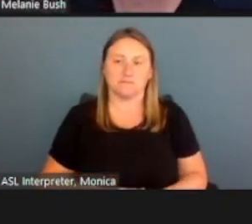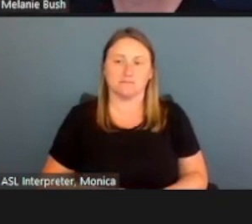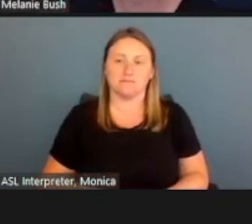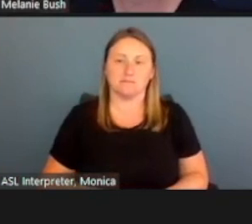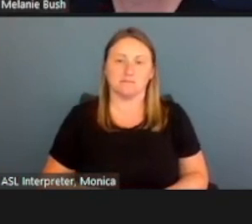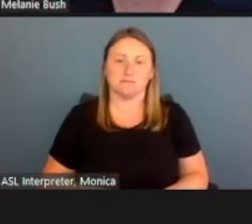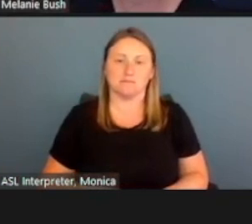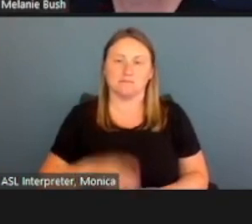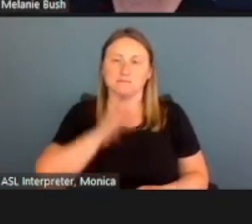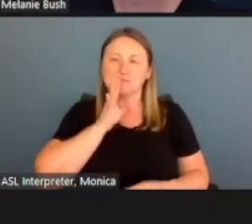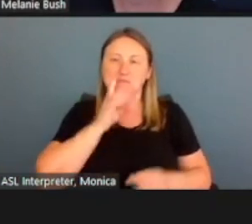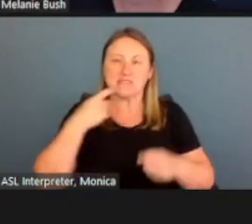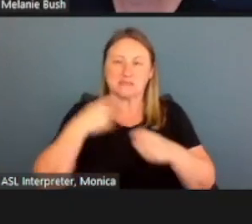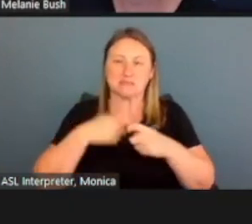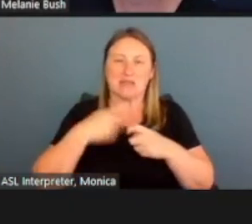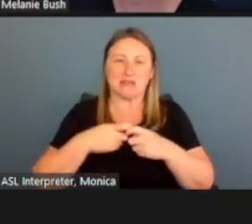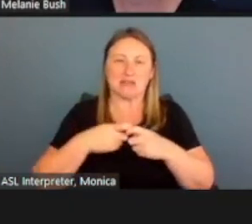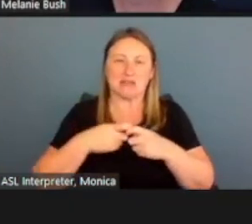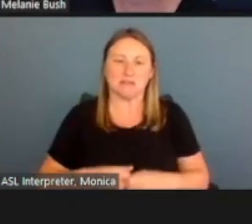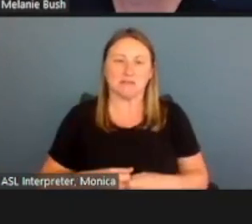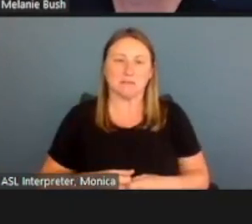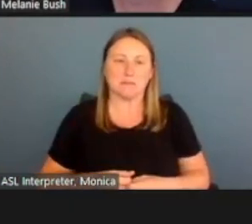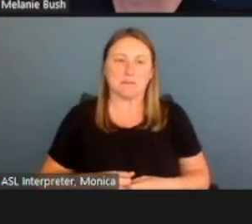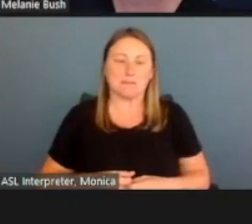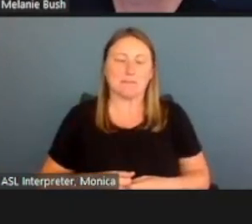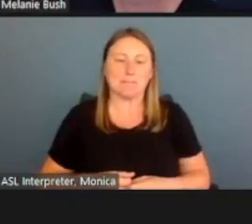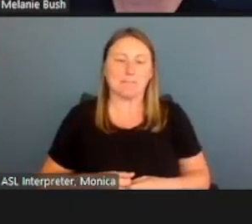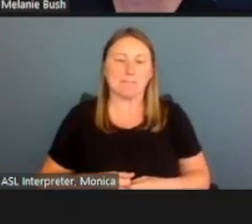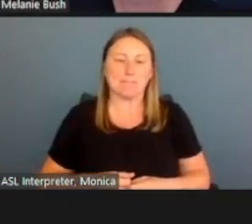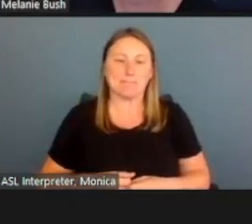(translator speaking in Spanish)